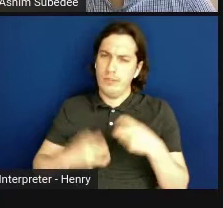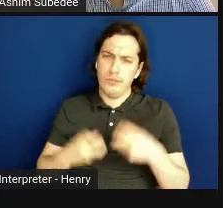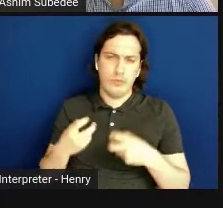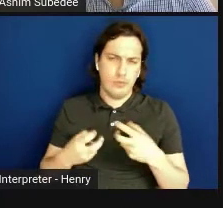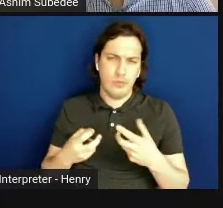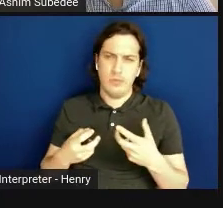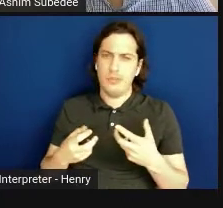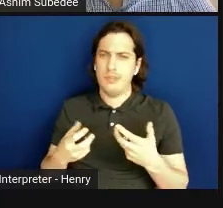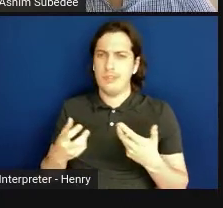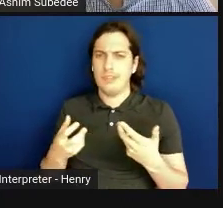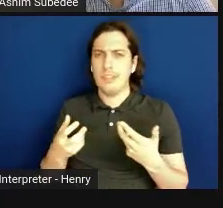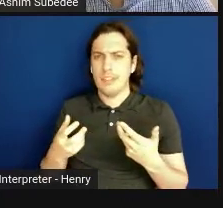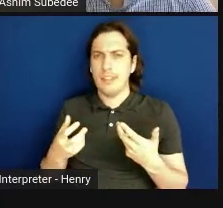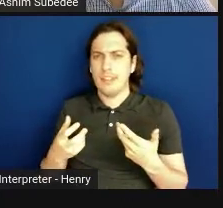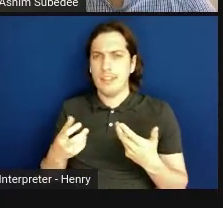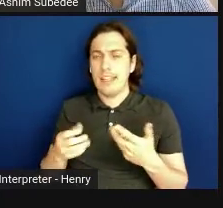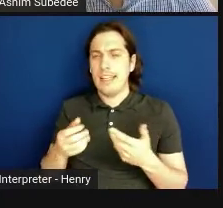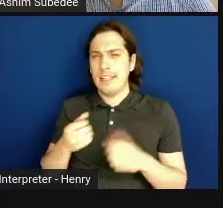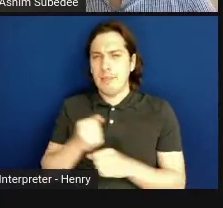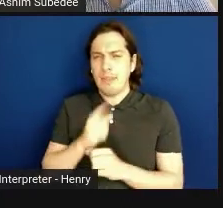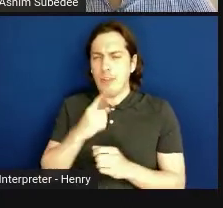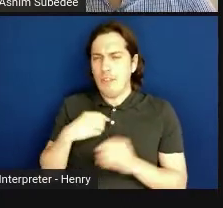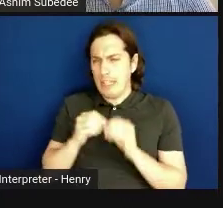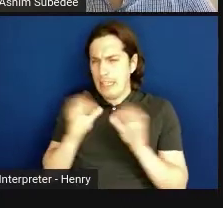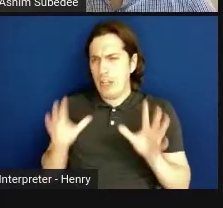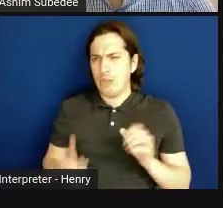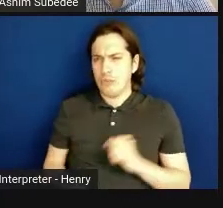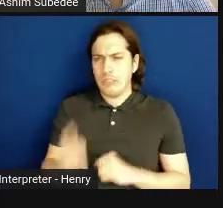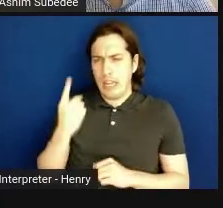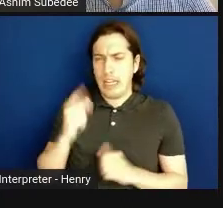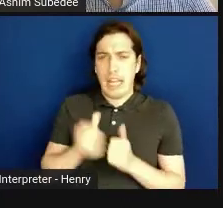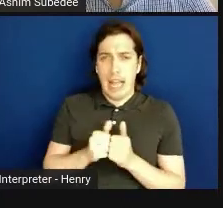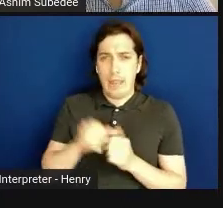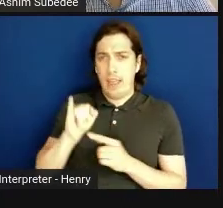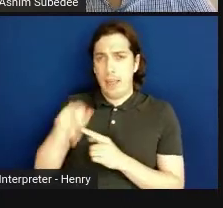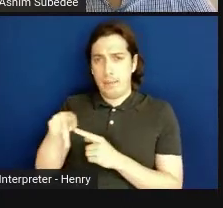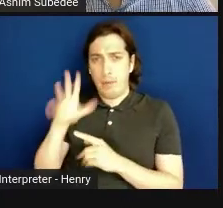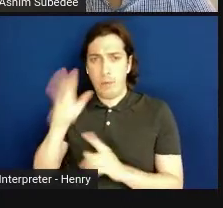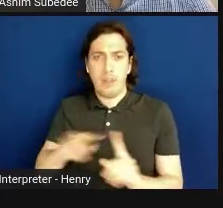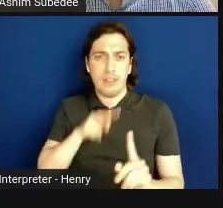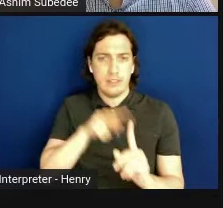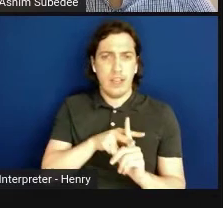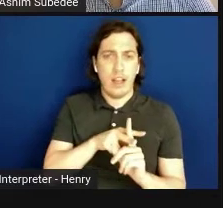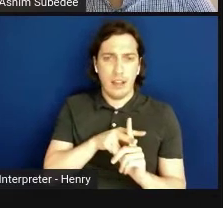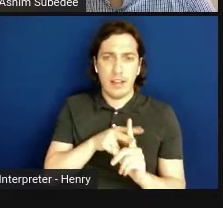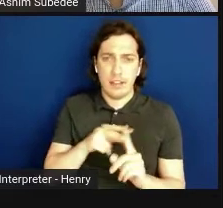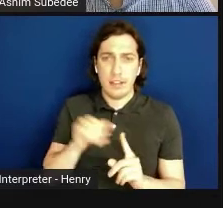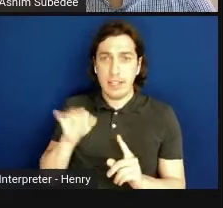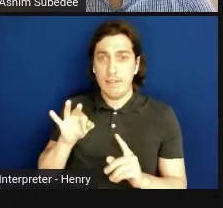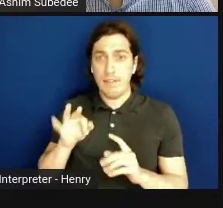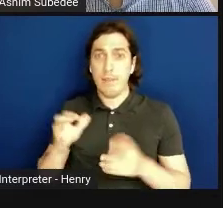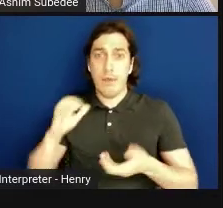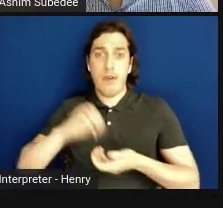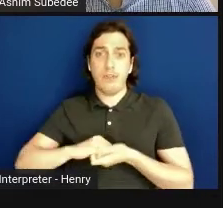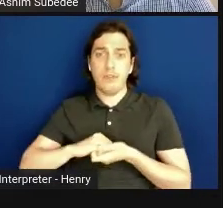that there is a clear understanding as to how the IP will be assigned if that partnership leads to new IP,